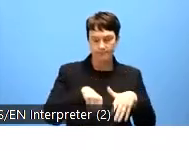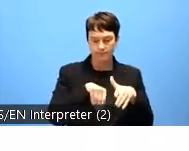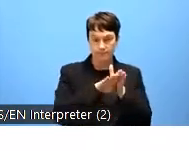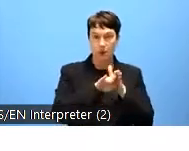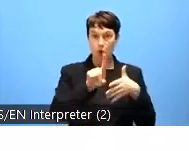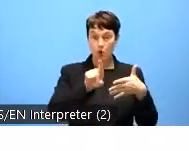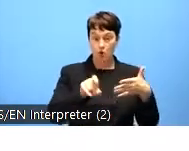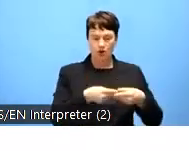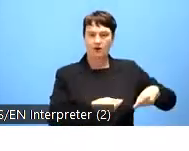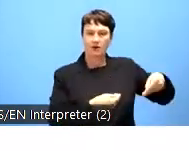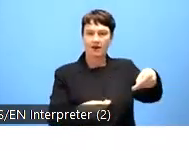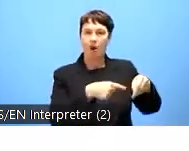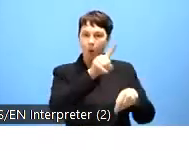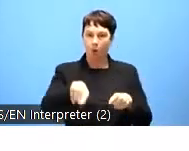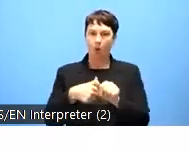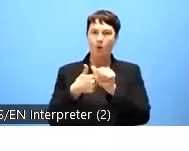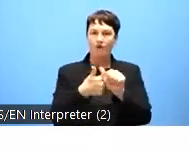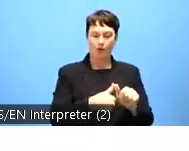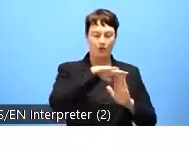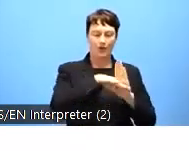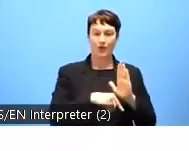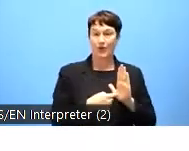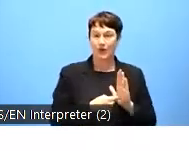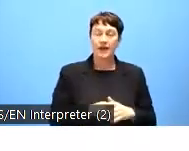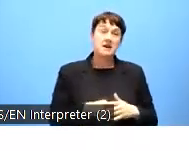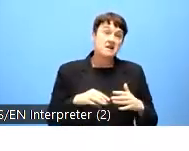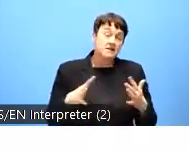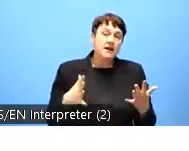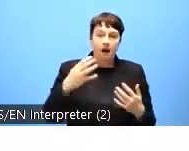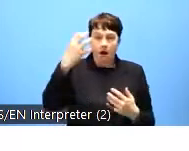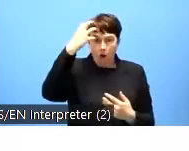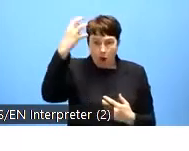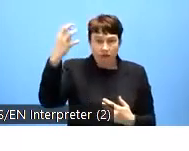the public and the private sector which makes it challenging for public sector bodies to